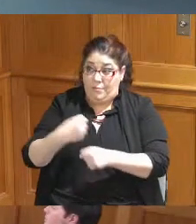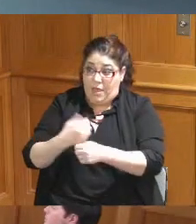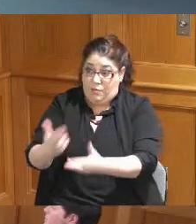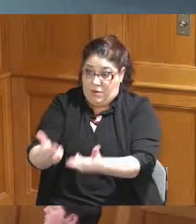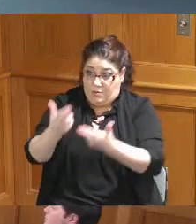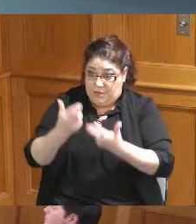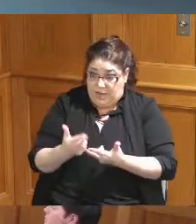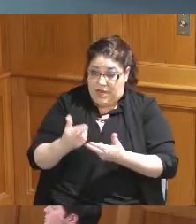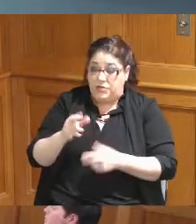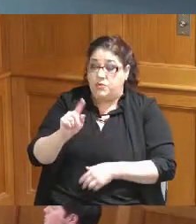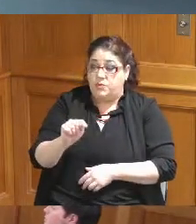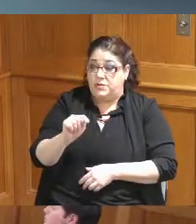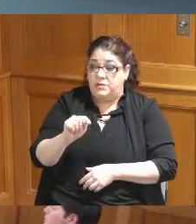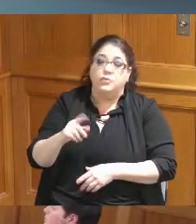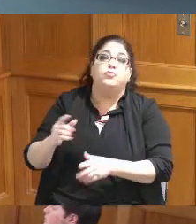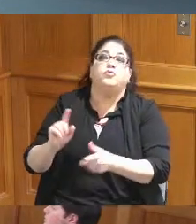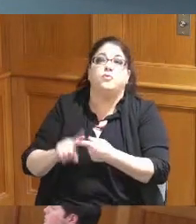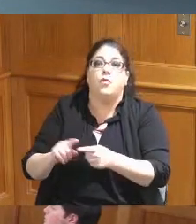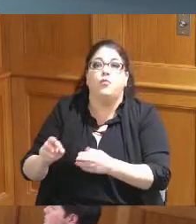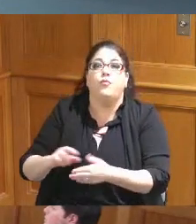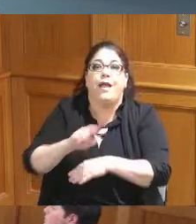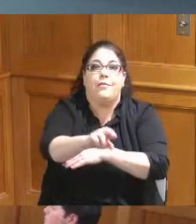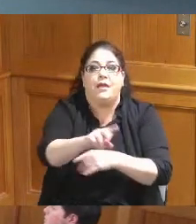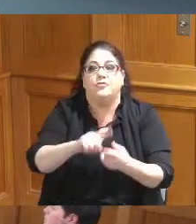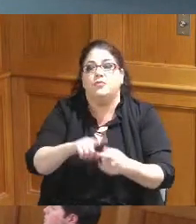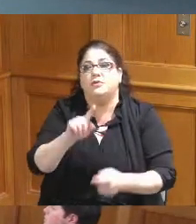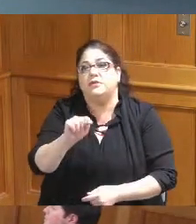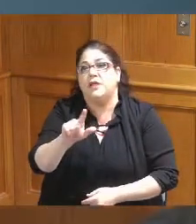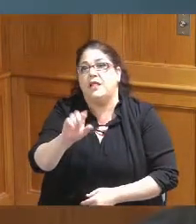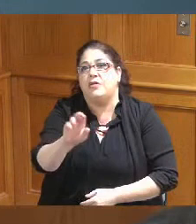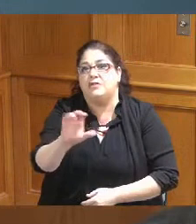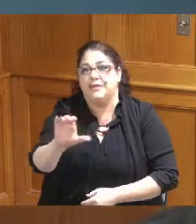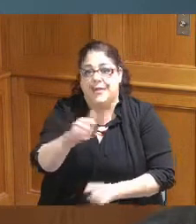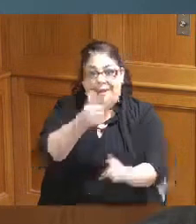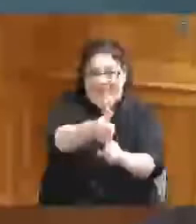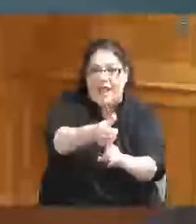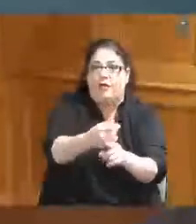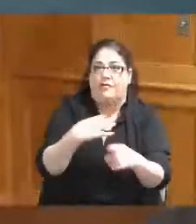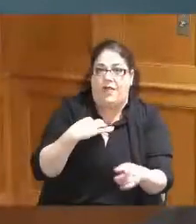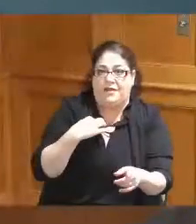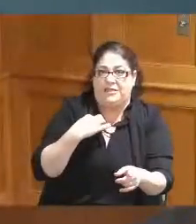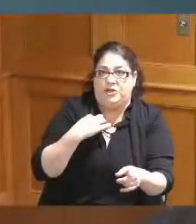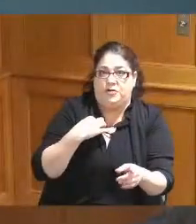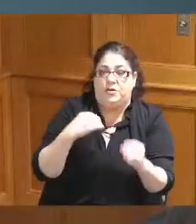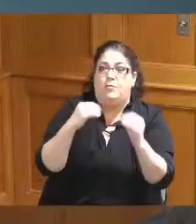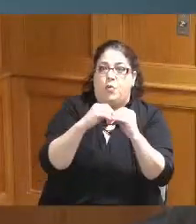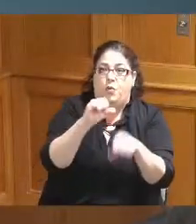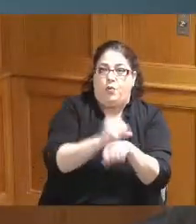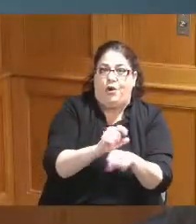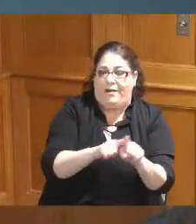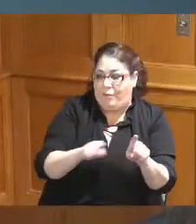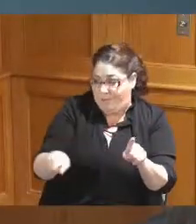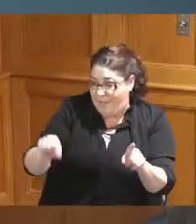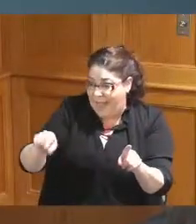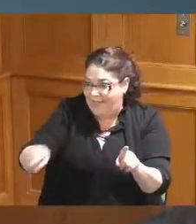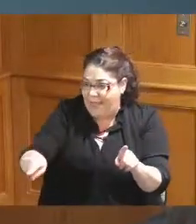to the TLRC who are volunteers putting in so much work and we're so appreciative of them but I want